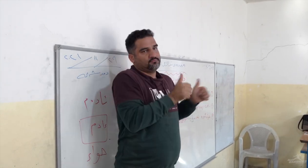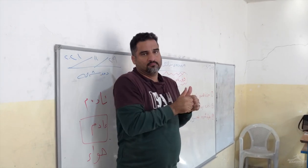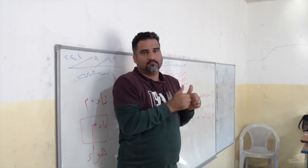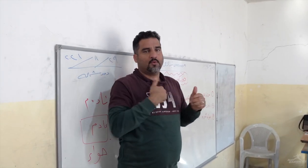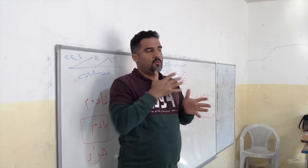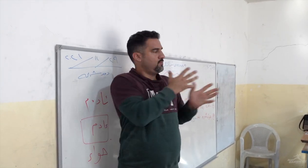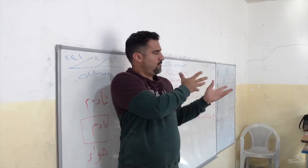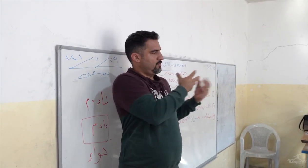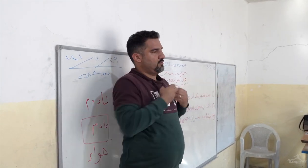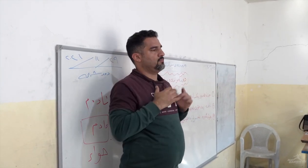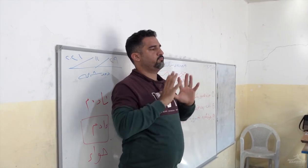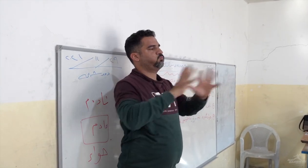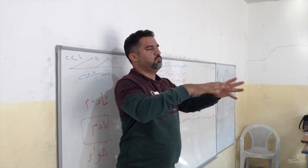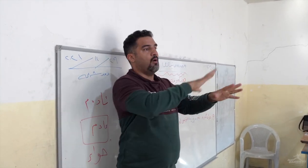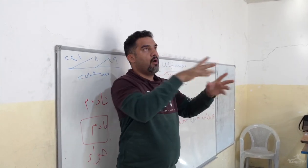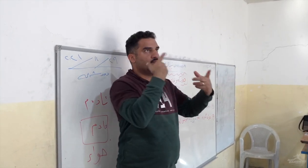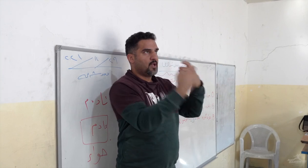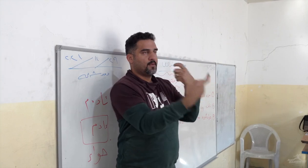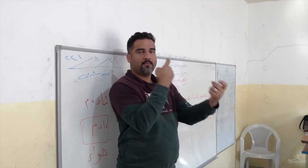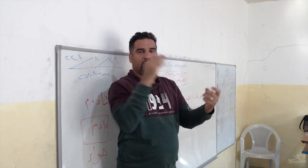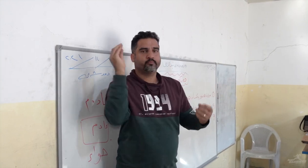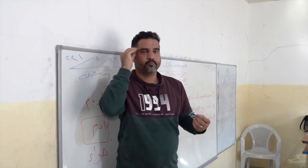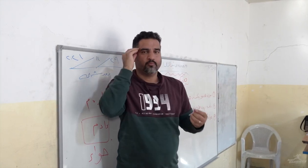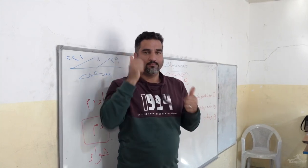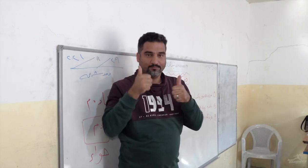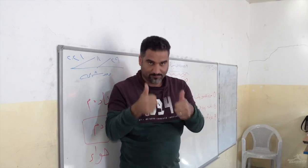That's where I come in and support the communication with them.